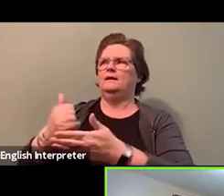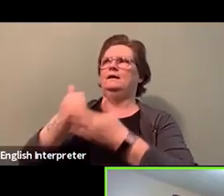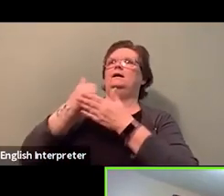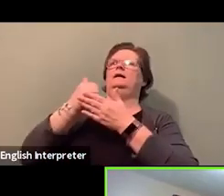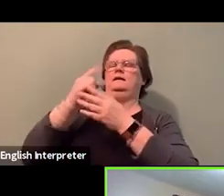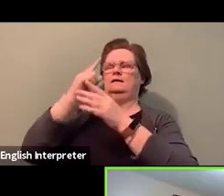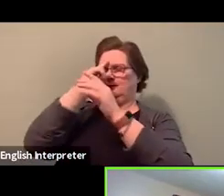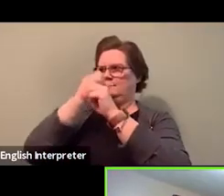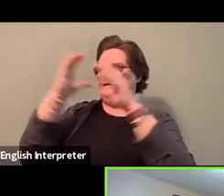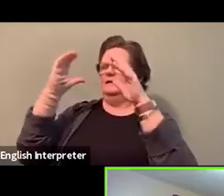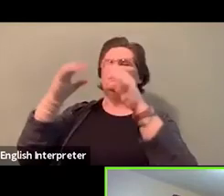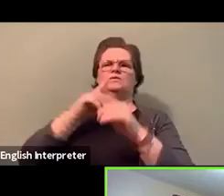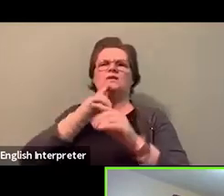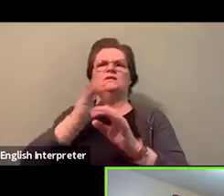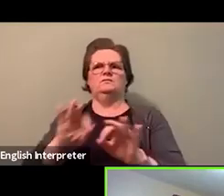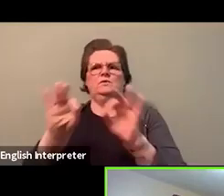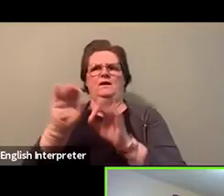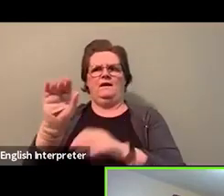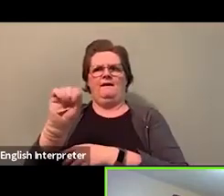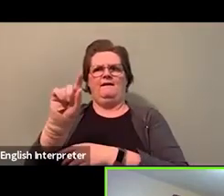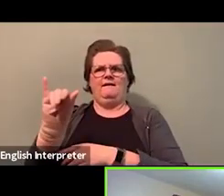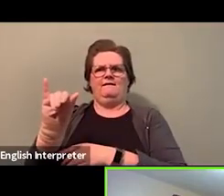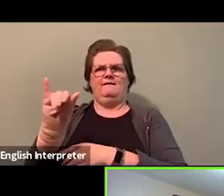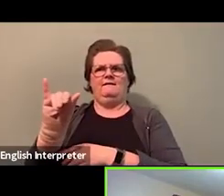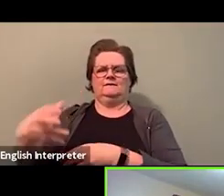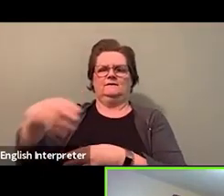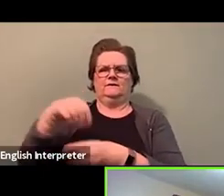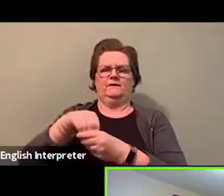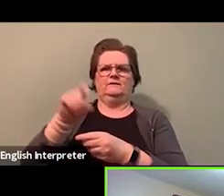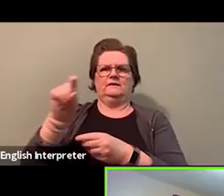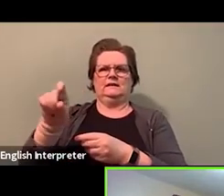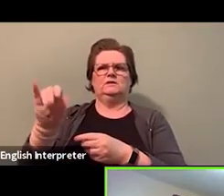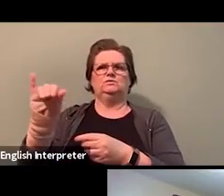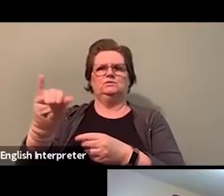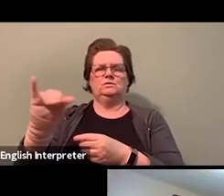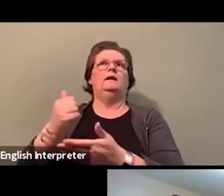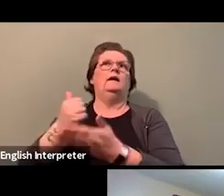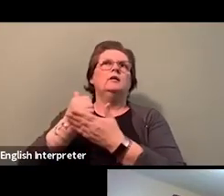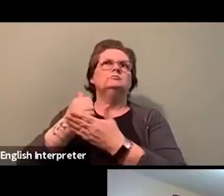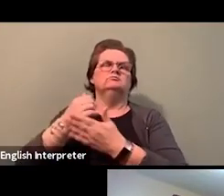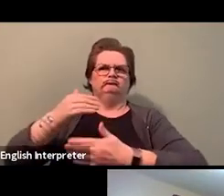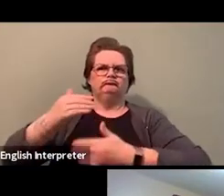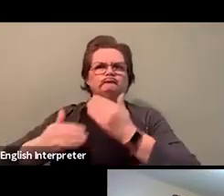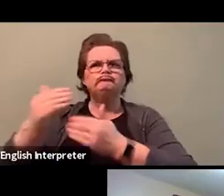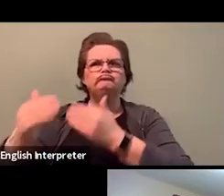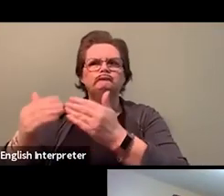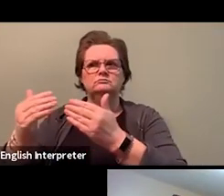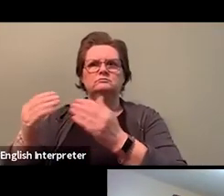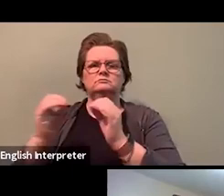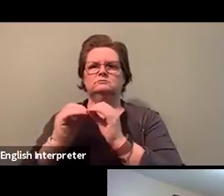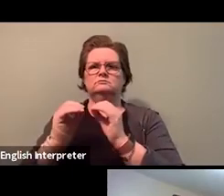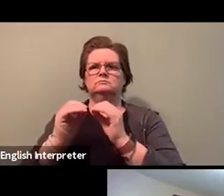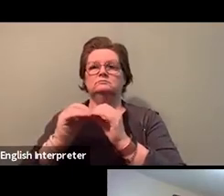you know, the allyship to move things forward. And I think that Rosemary Brown has two amazing quotes.